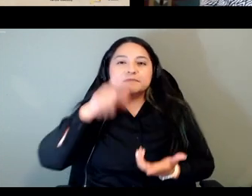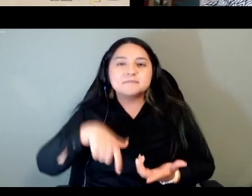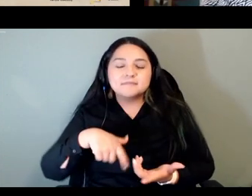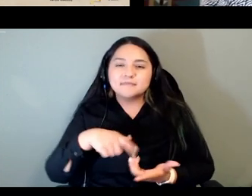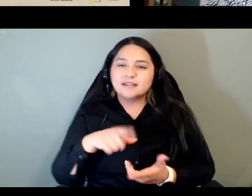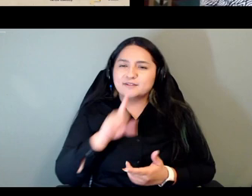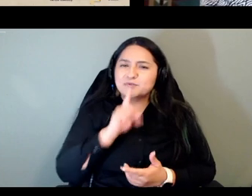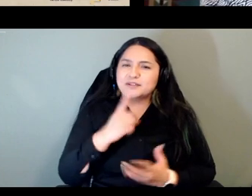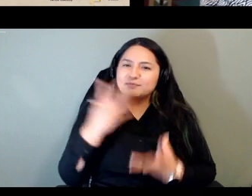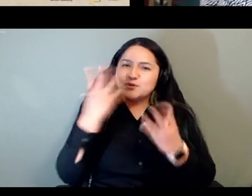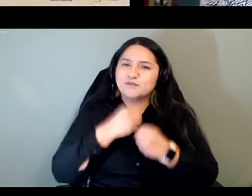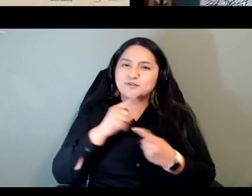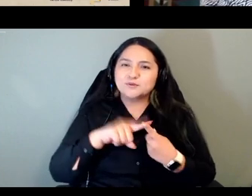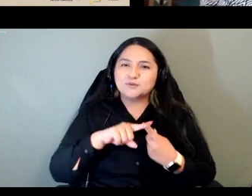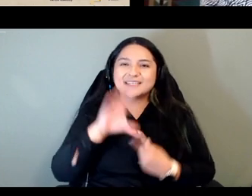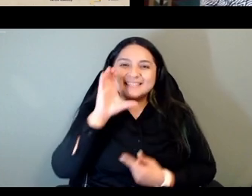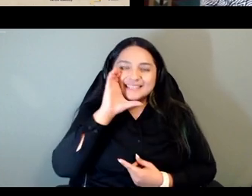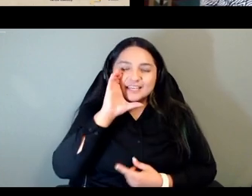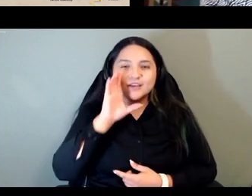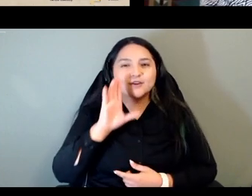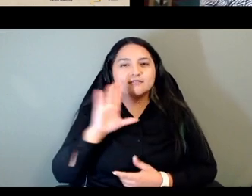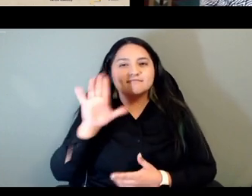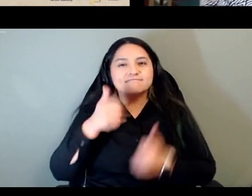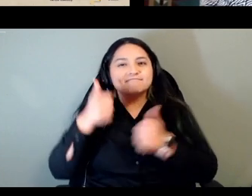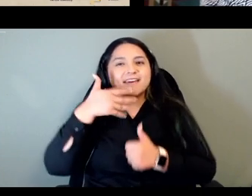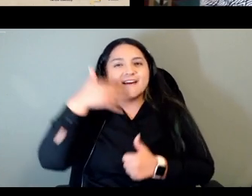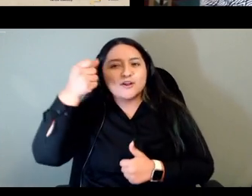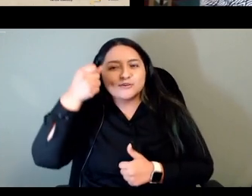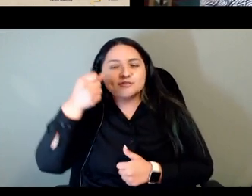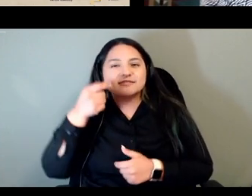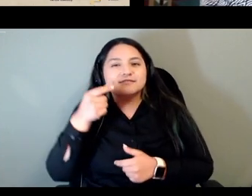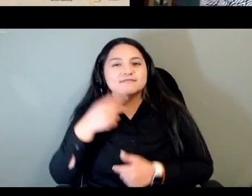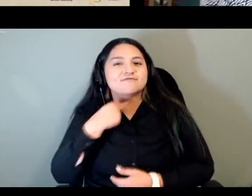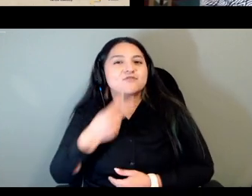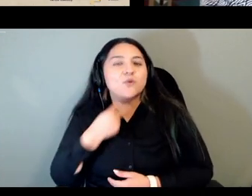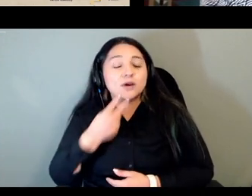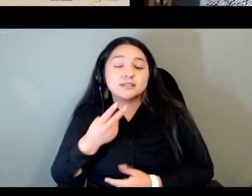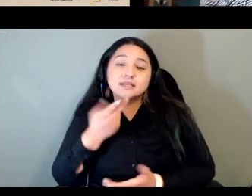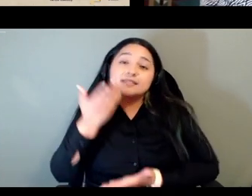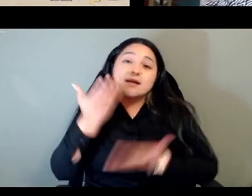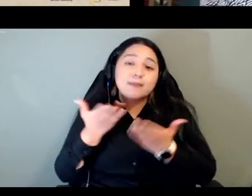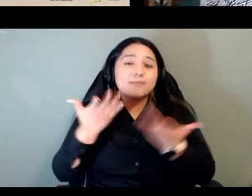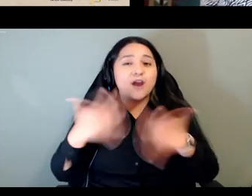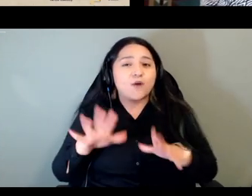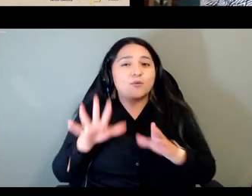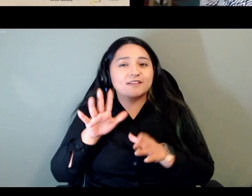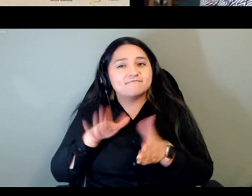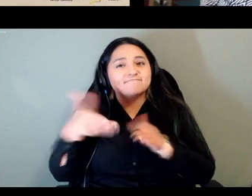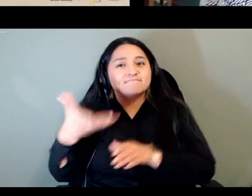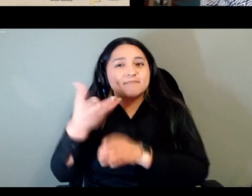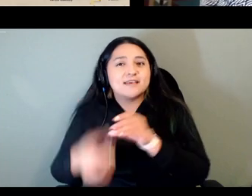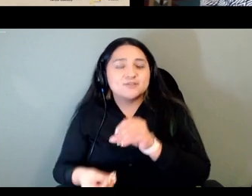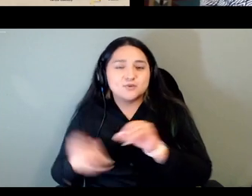to hear voices of elders um and language keepers who may not be with us anymore as well so thank you for that